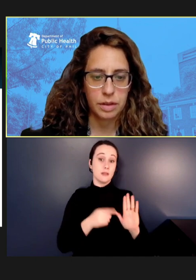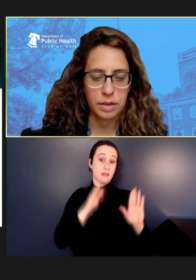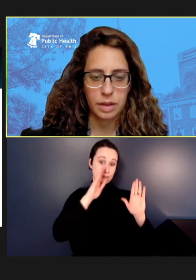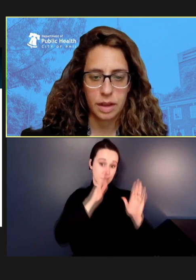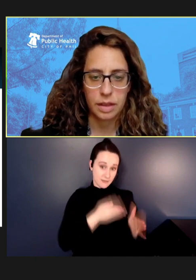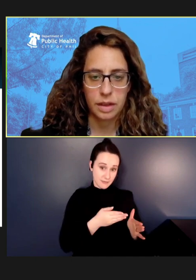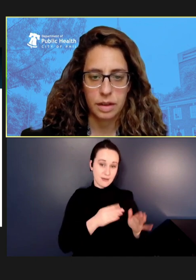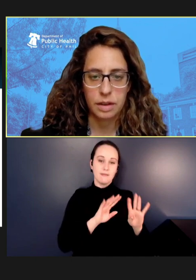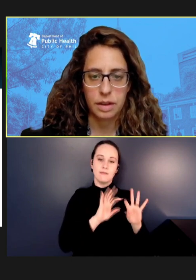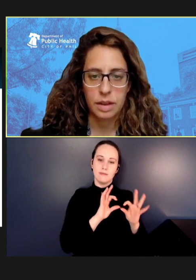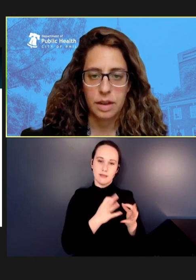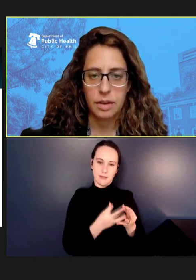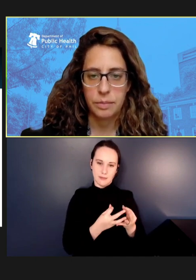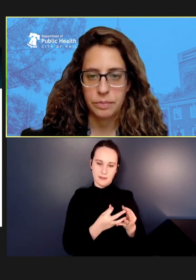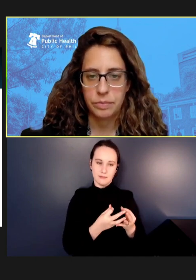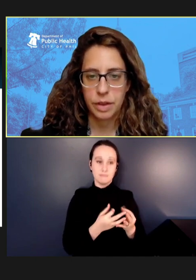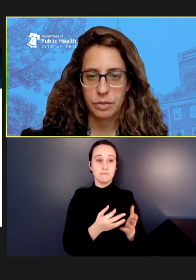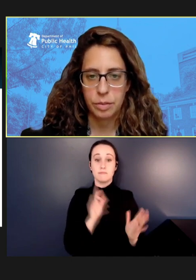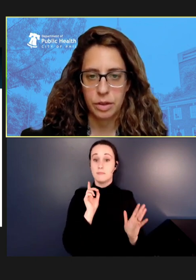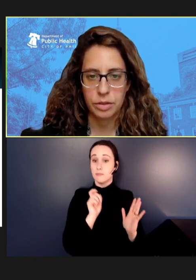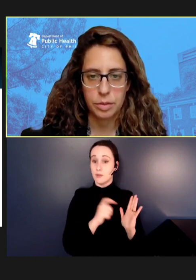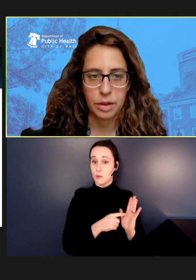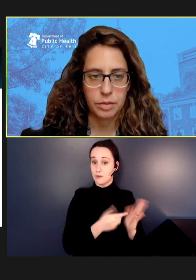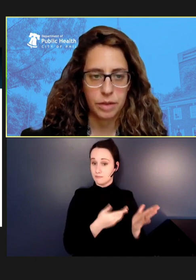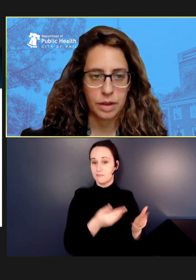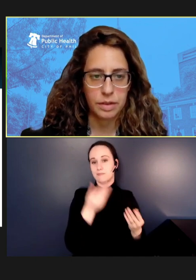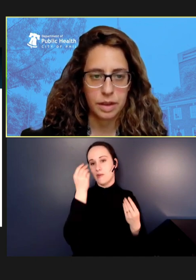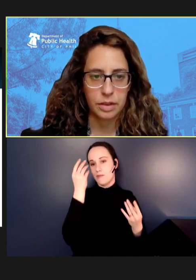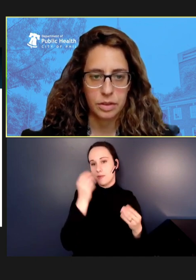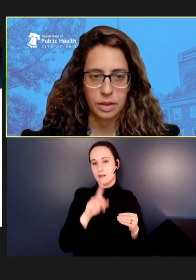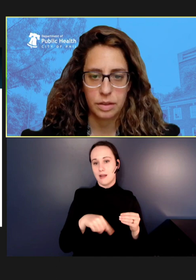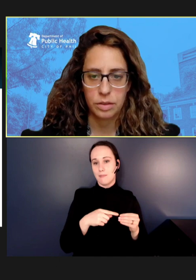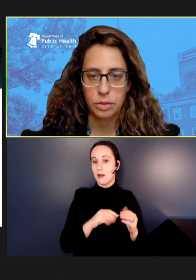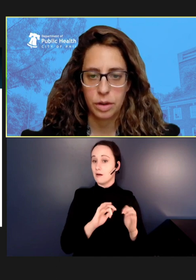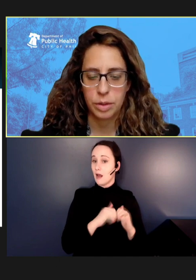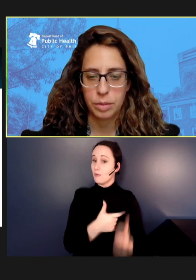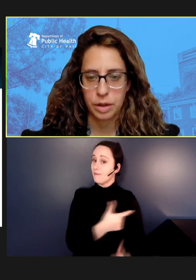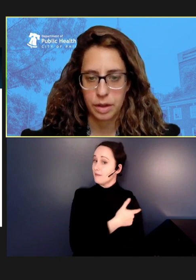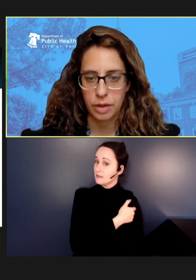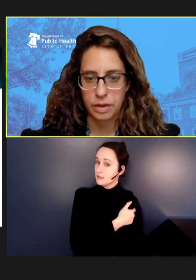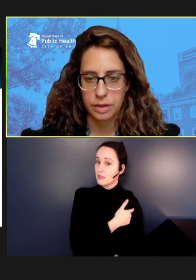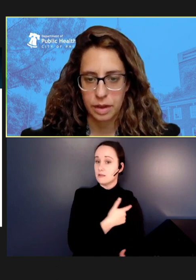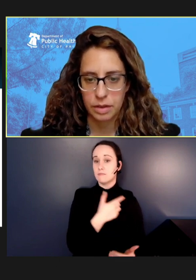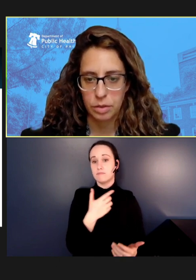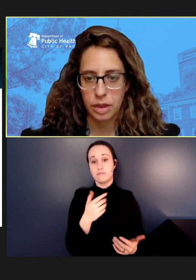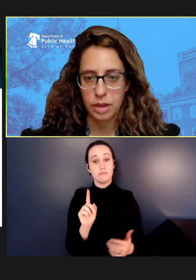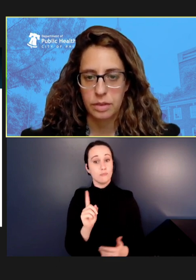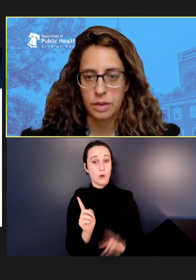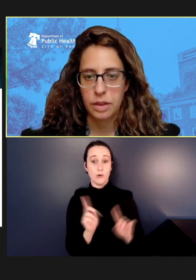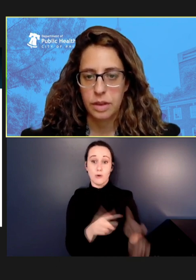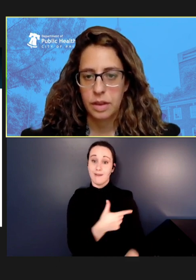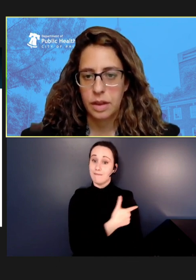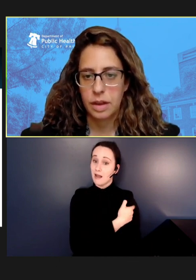see again their information about vaccination and where people can get vaccinated without